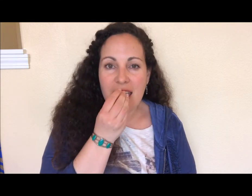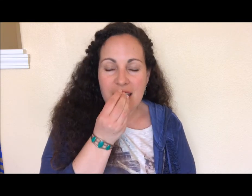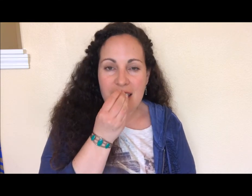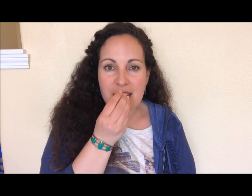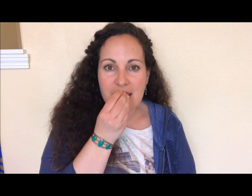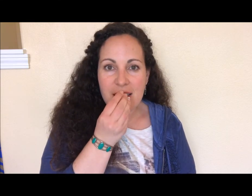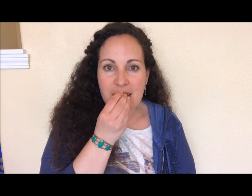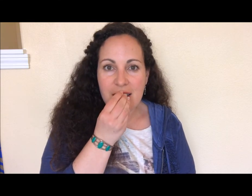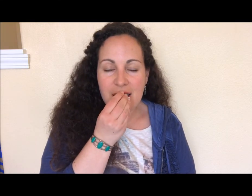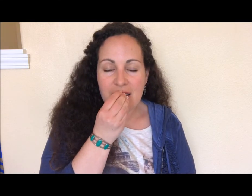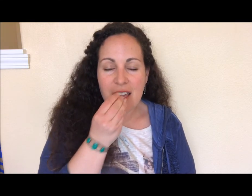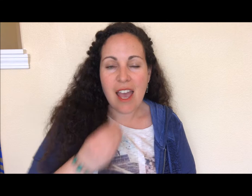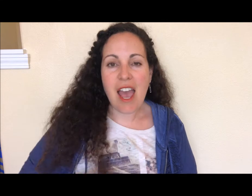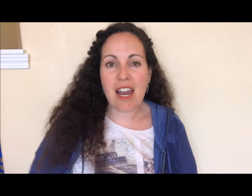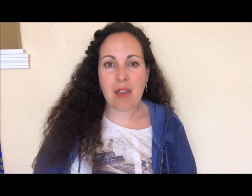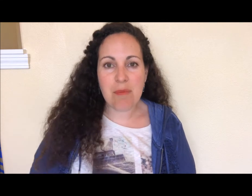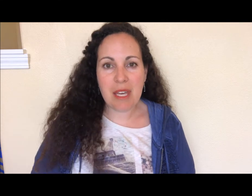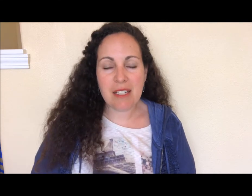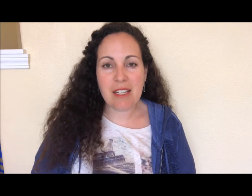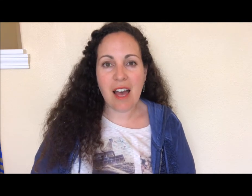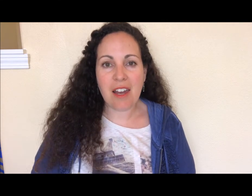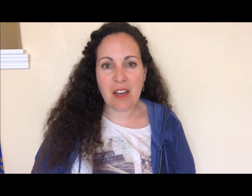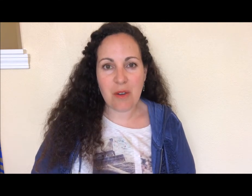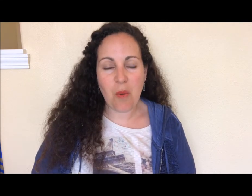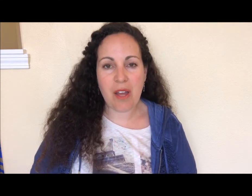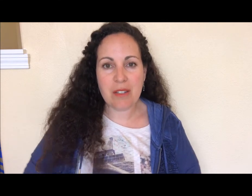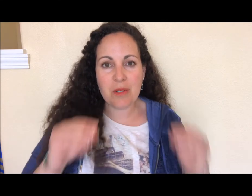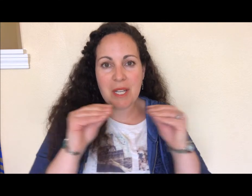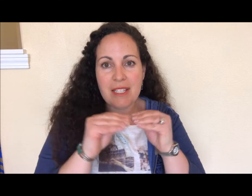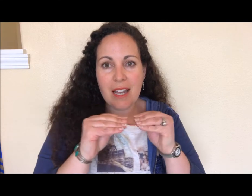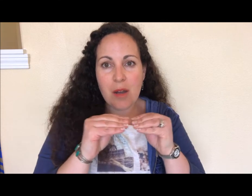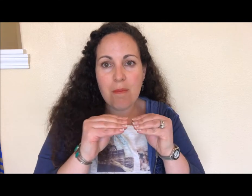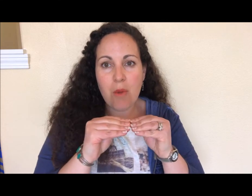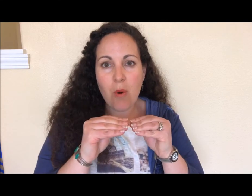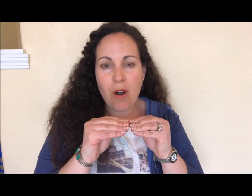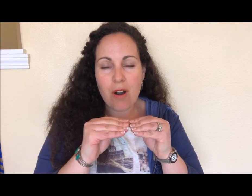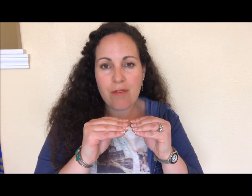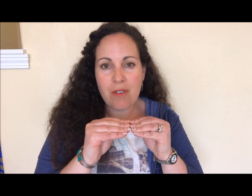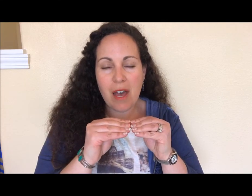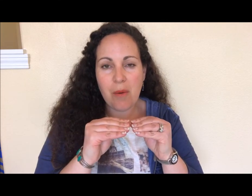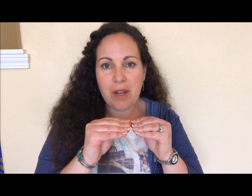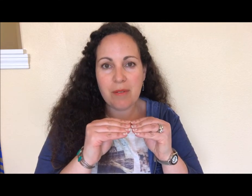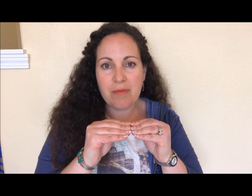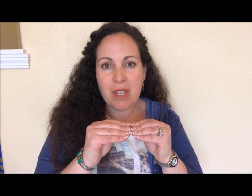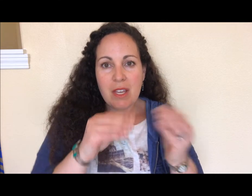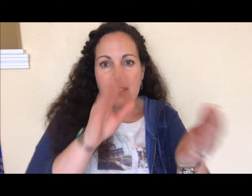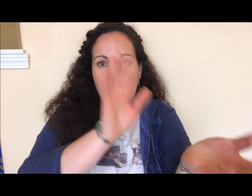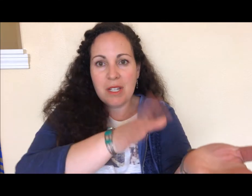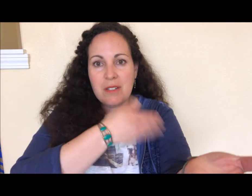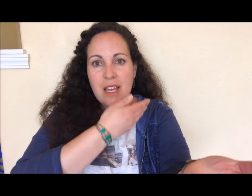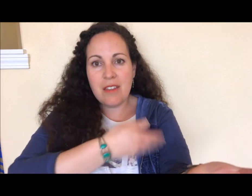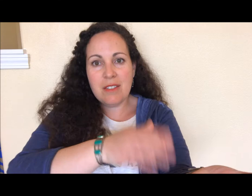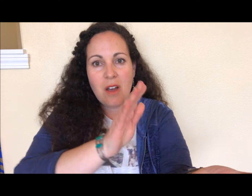it and I picked another one- so I sign "more" for that one. So here's how the song